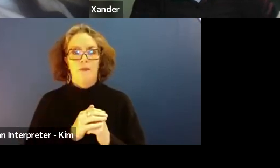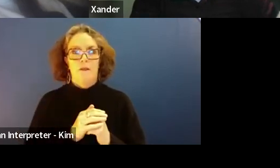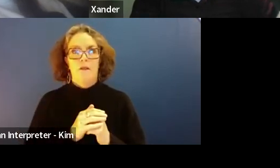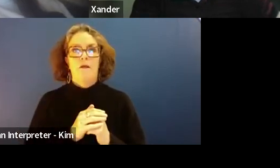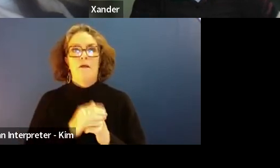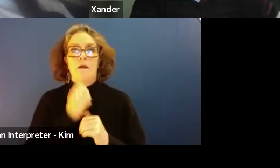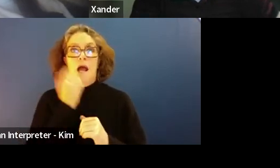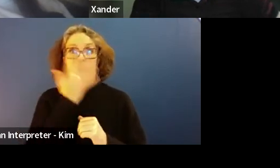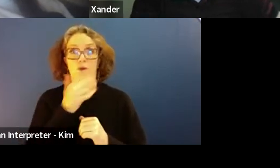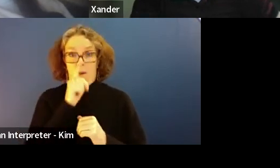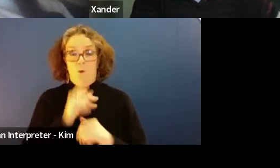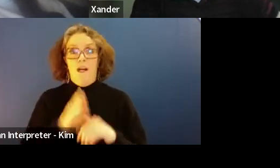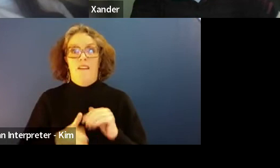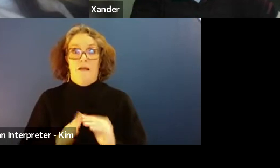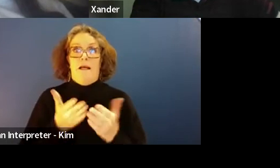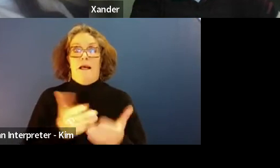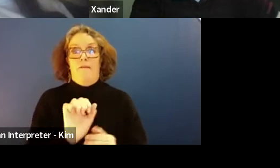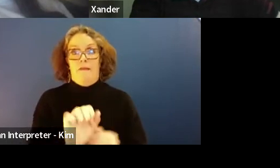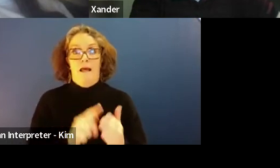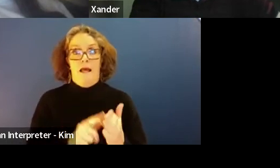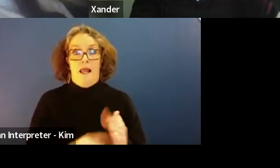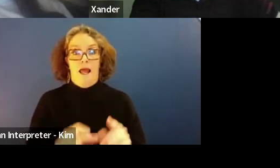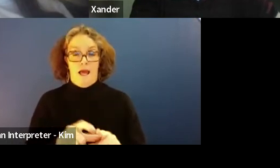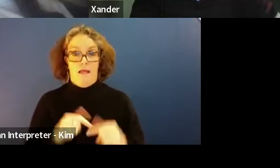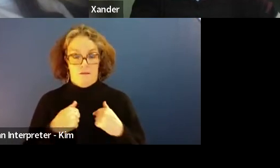no justice, without First Nations justice.